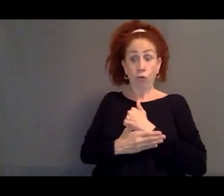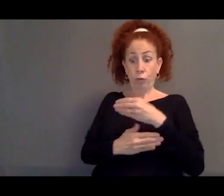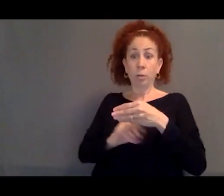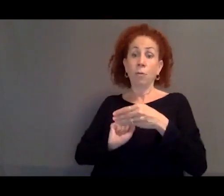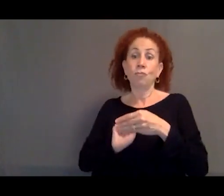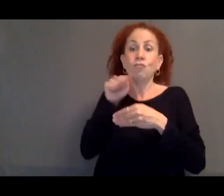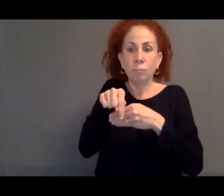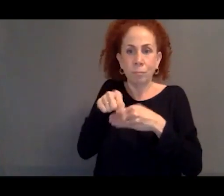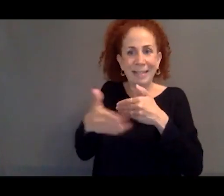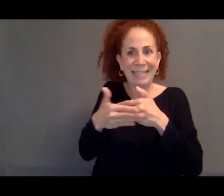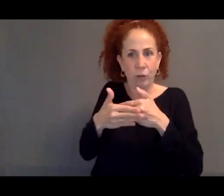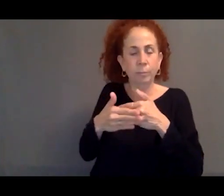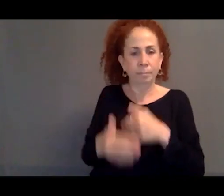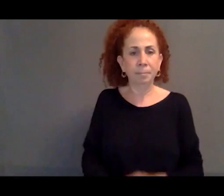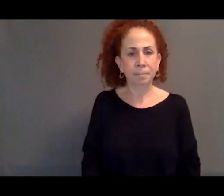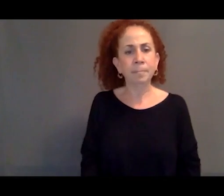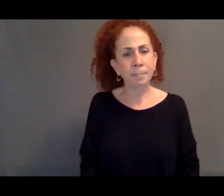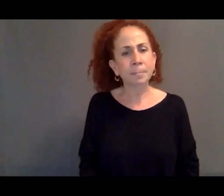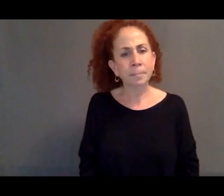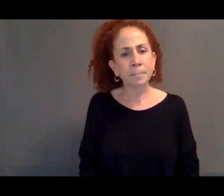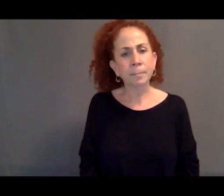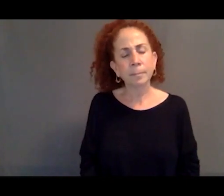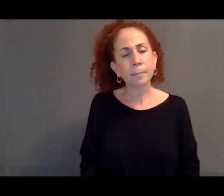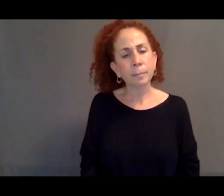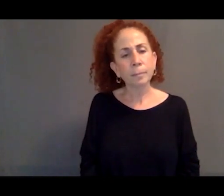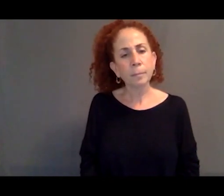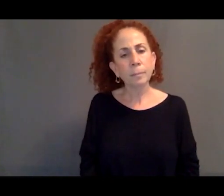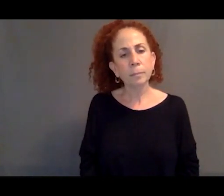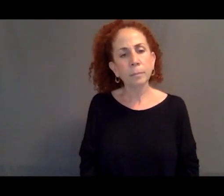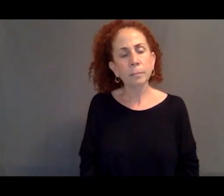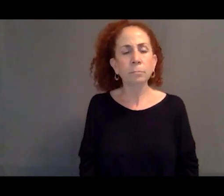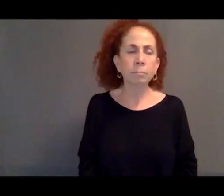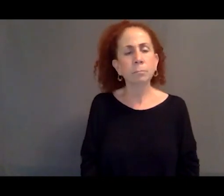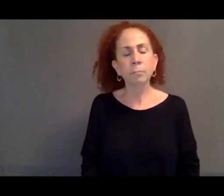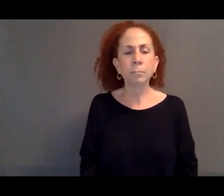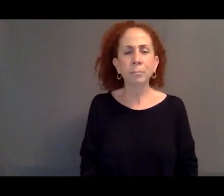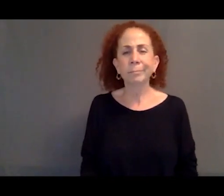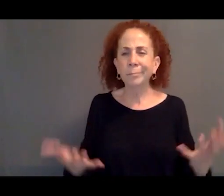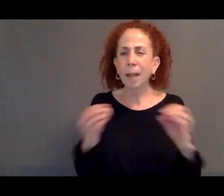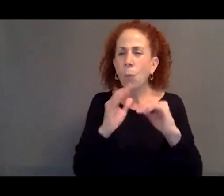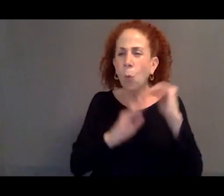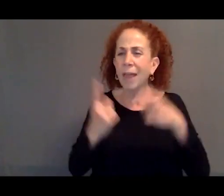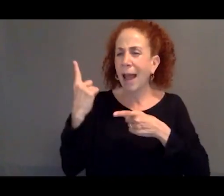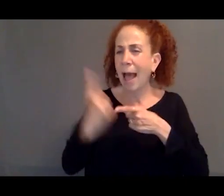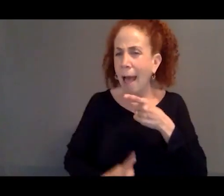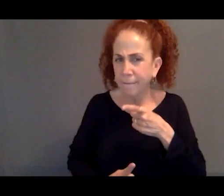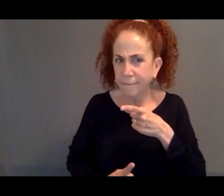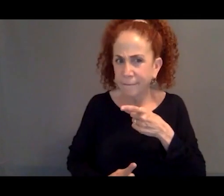and about more than half are being